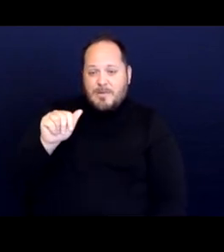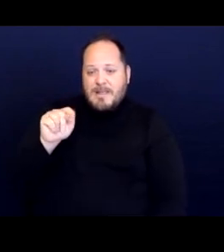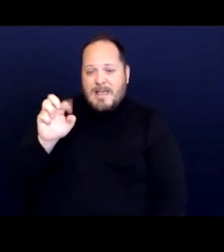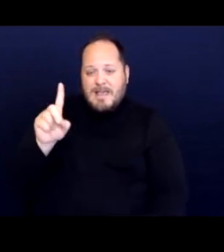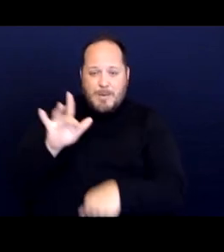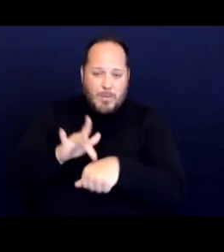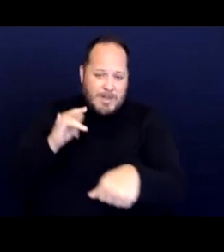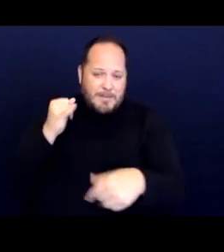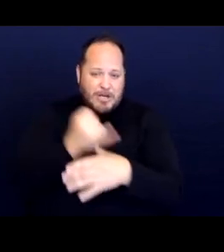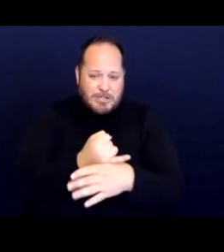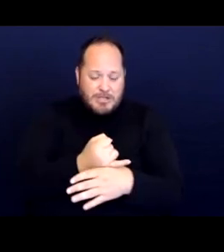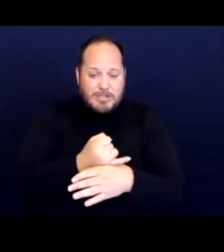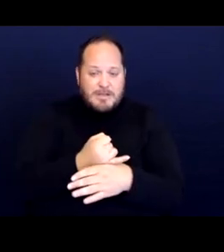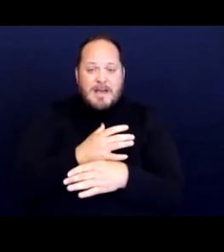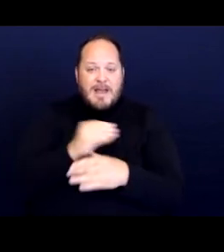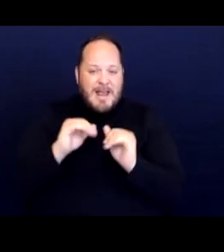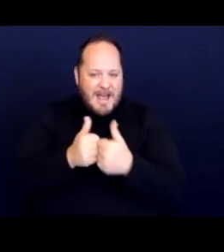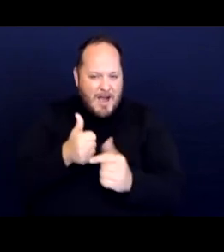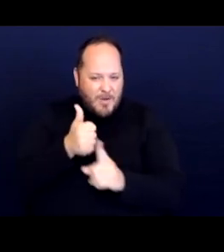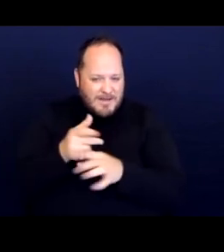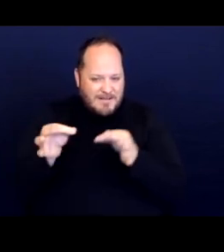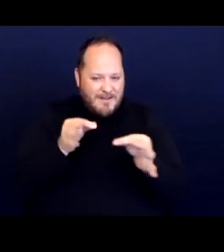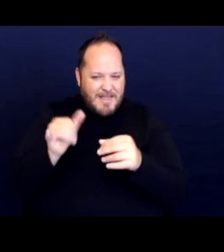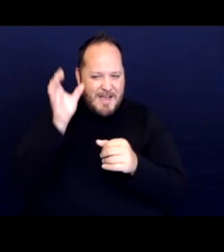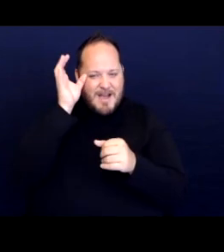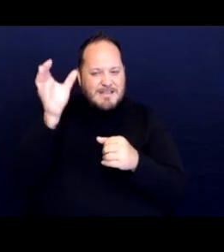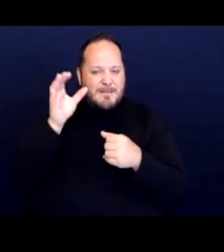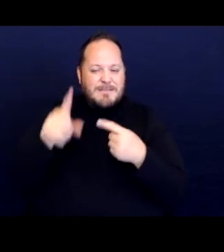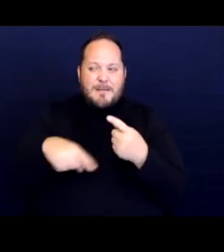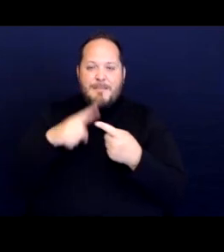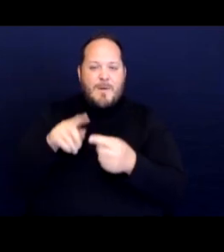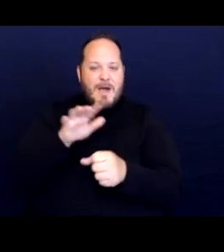and how it defines this concept of adequate shelter.